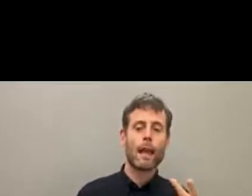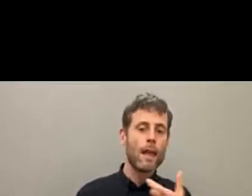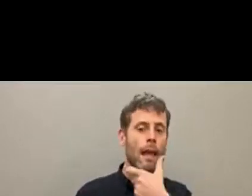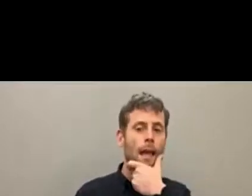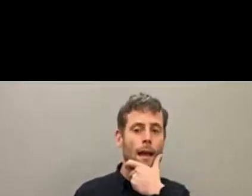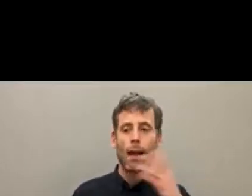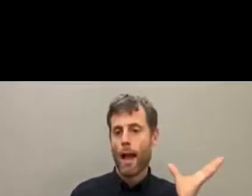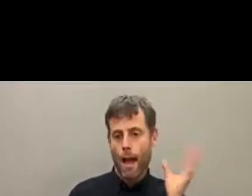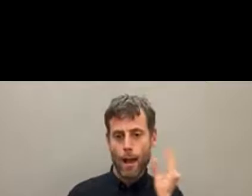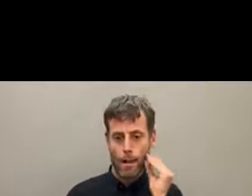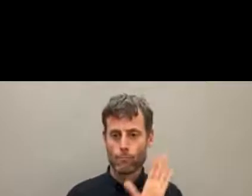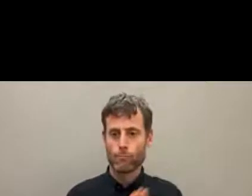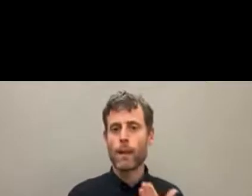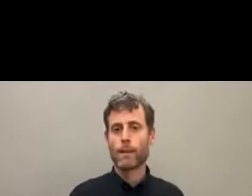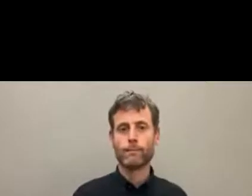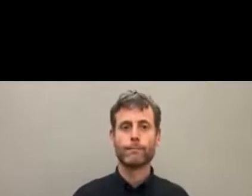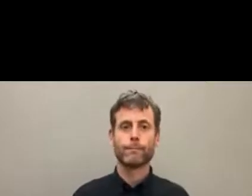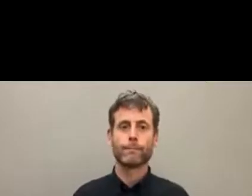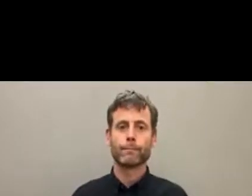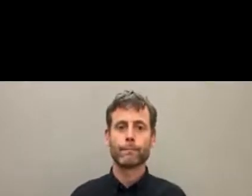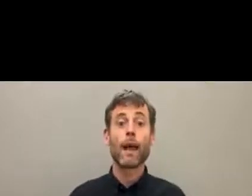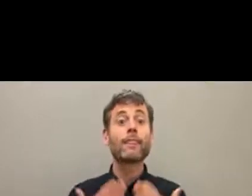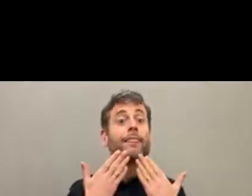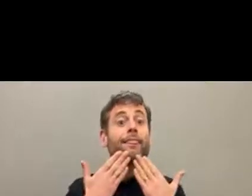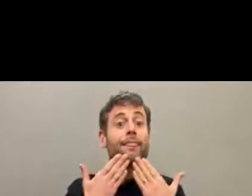for giving me the word. I thank you for the opportunity to be